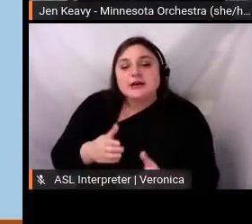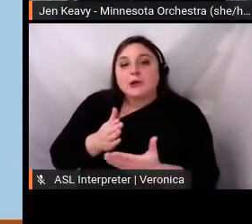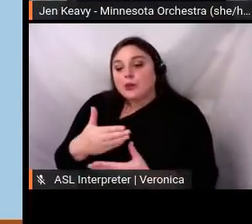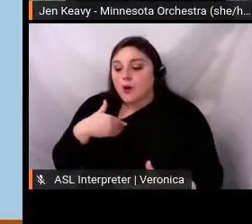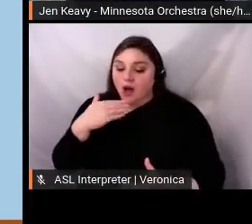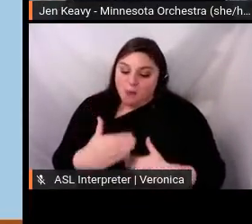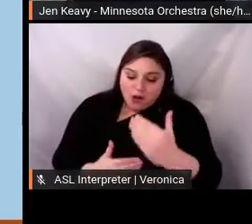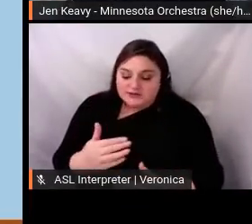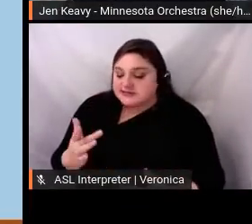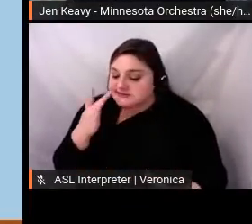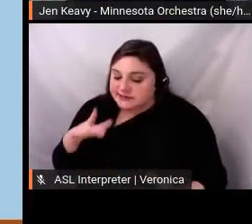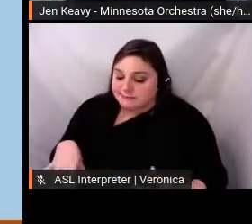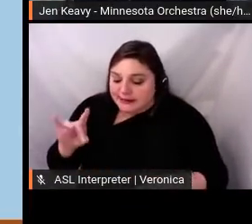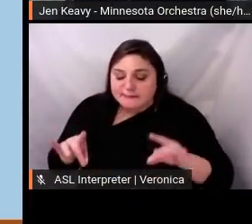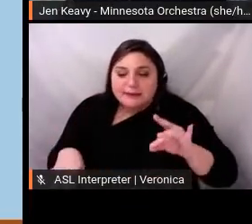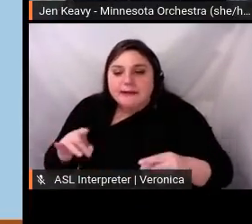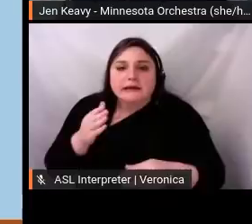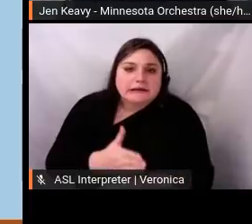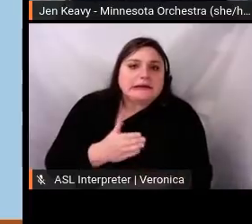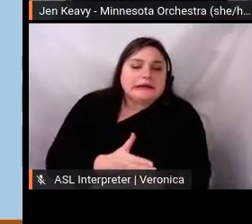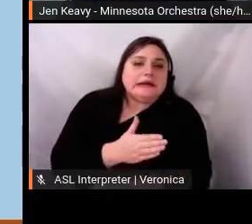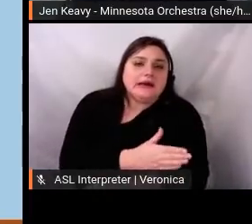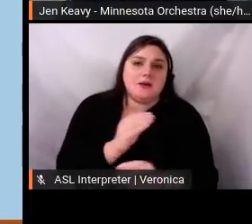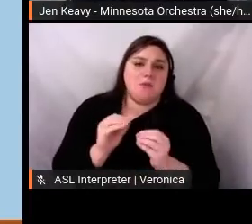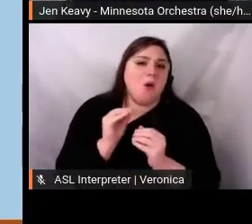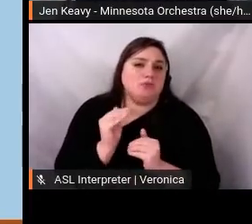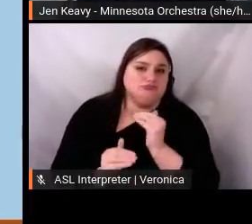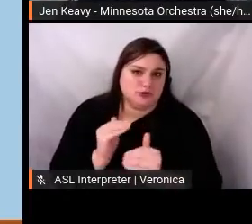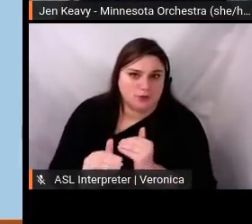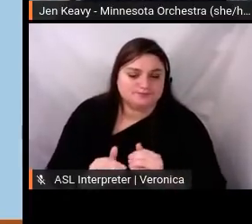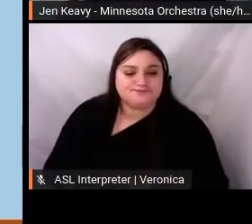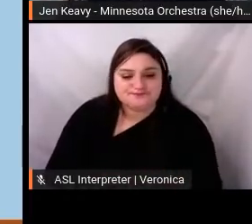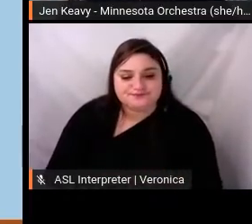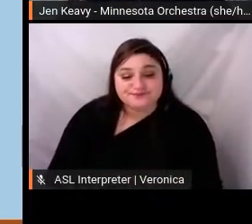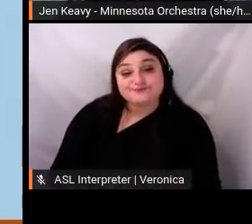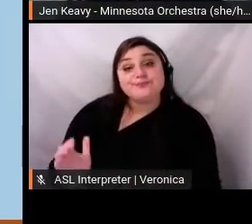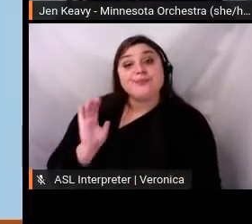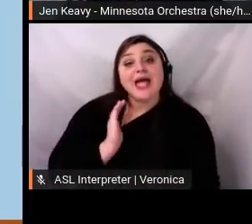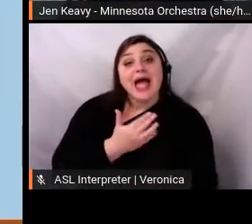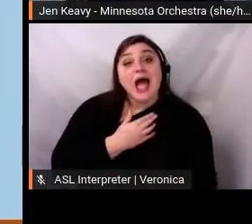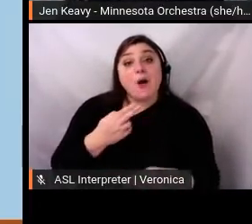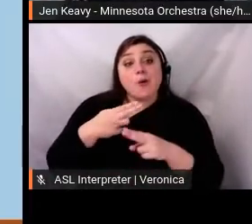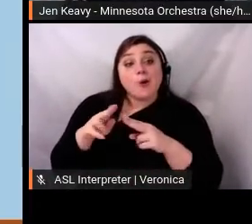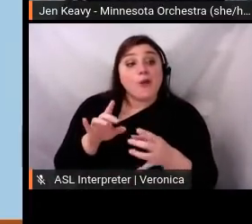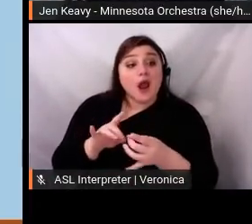Our quick launch was aided by the work of the communications council, and